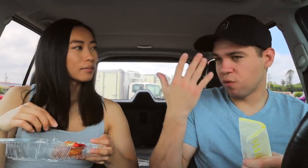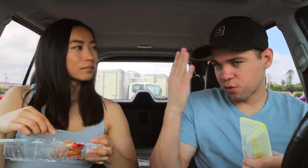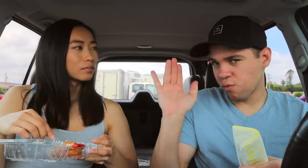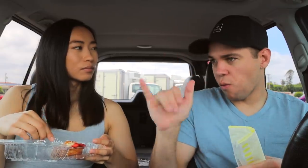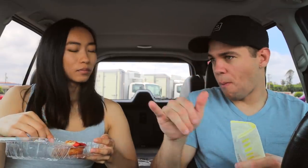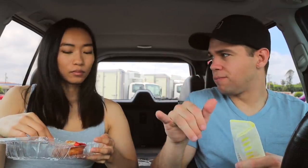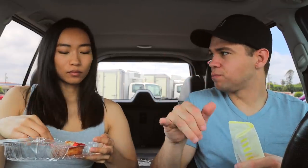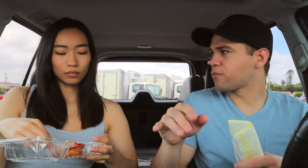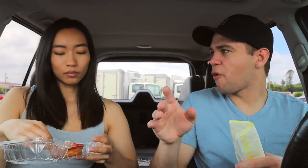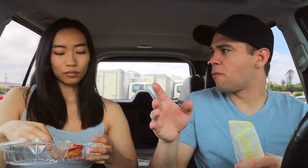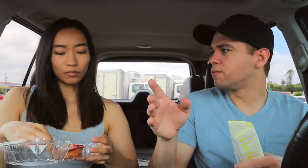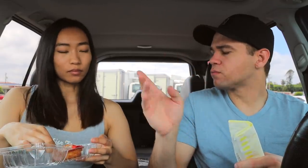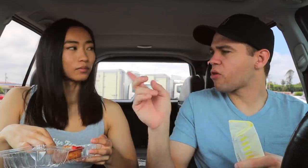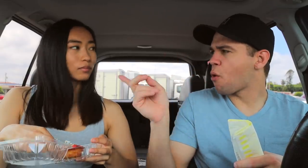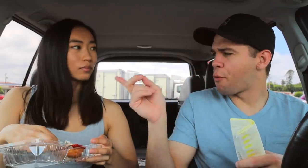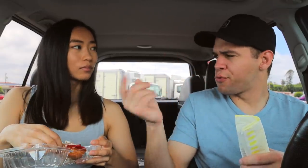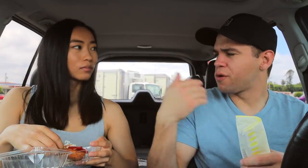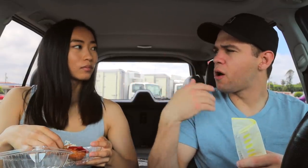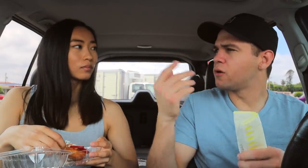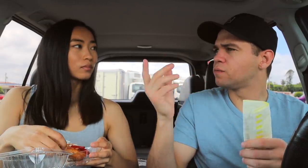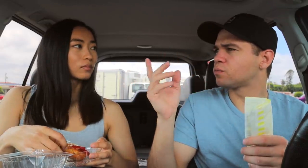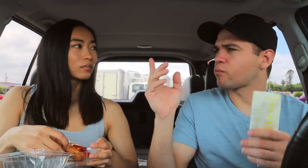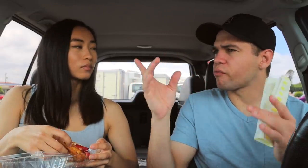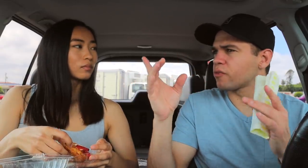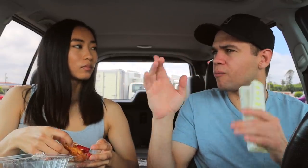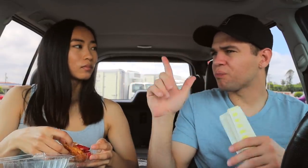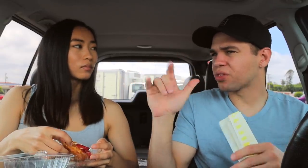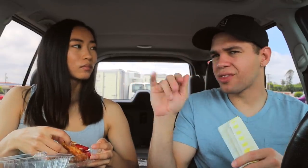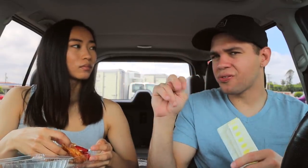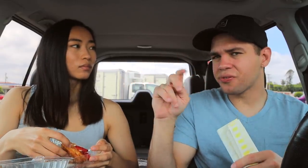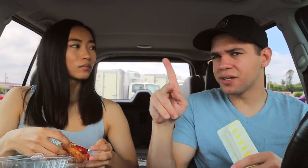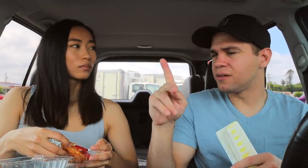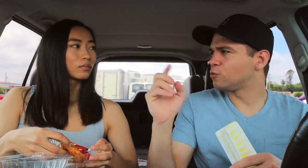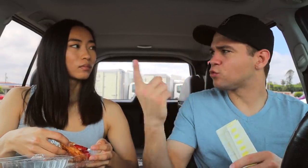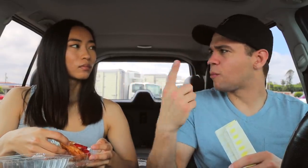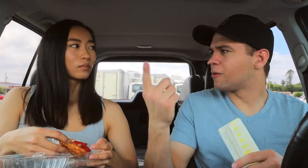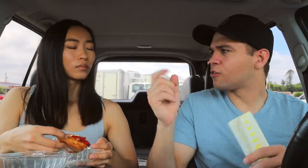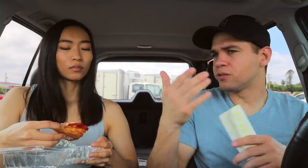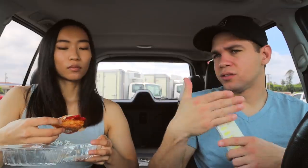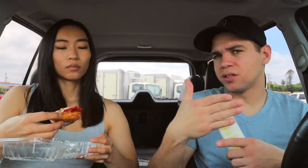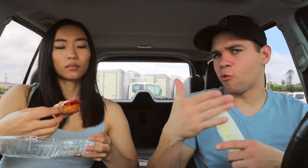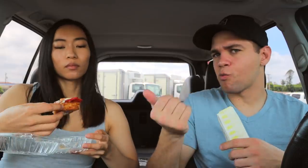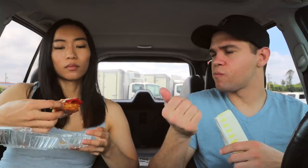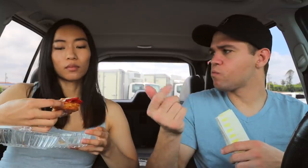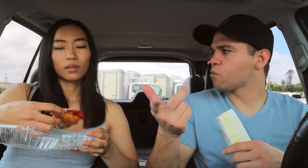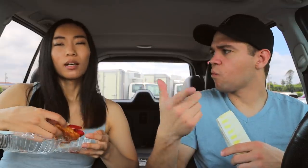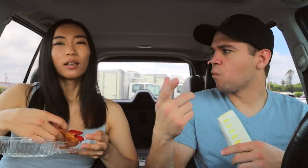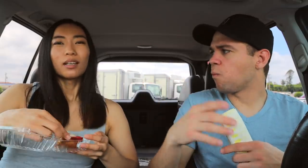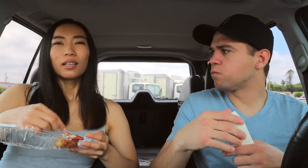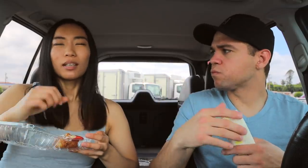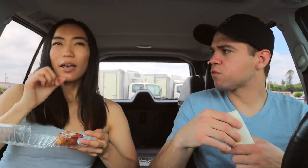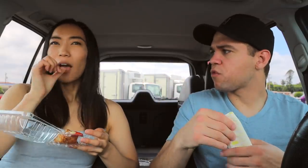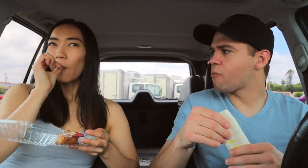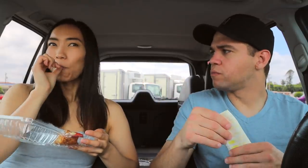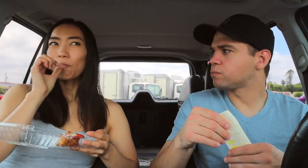Wow, I didn't know that. Do you have the link or something to share? Yeah.